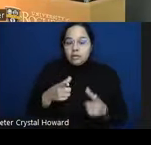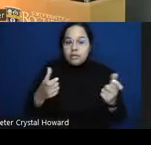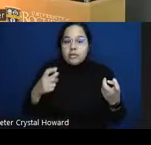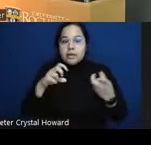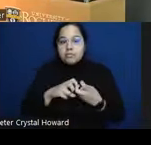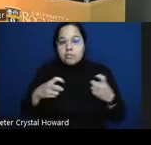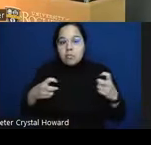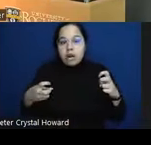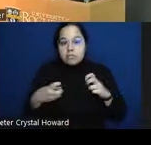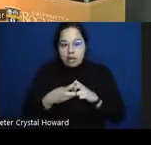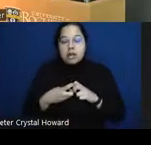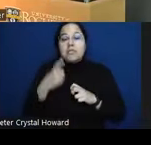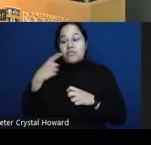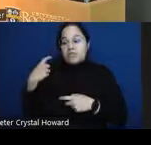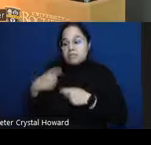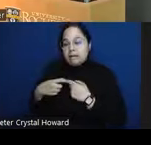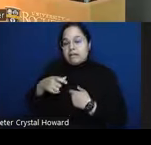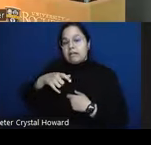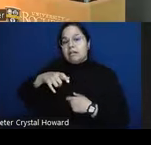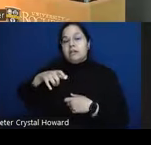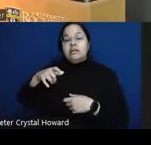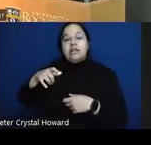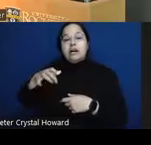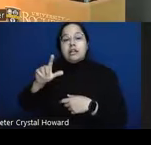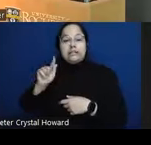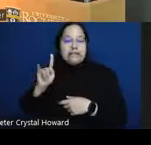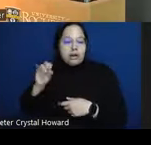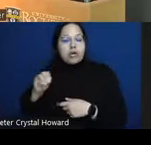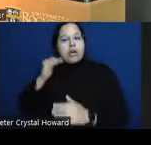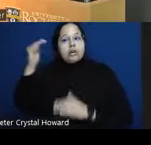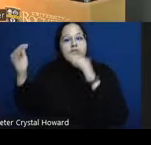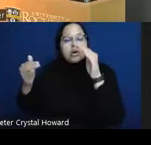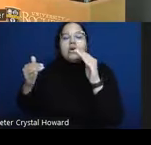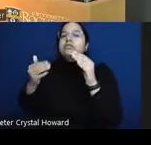interventions for Hispanic Latino adults especially Spanish speakers there are some for